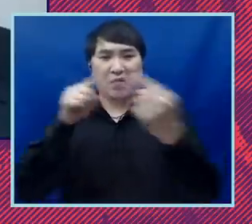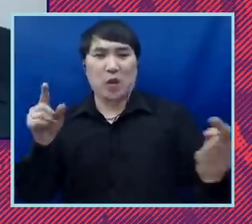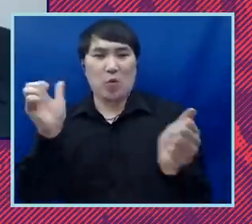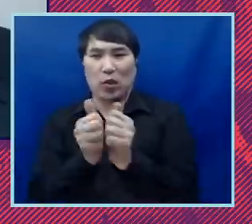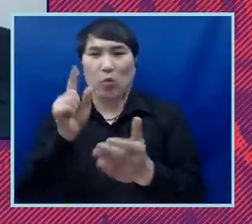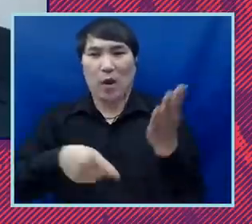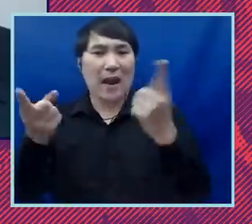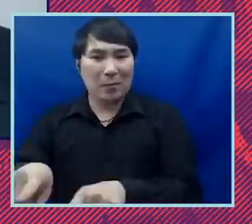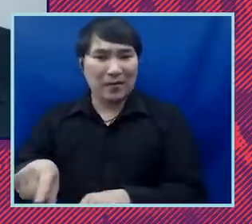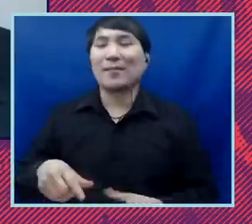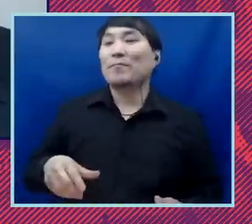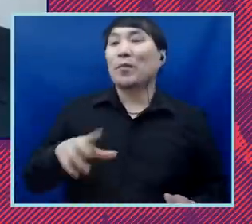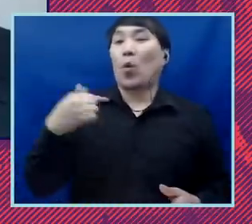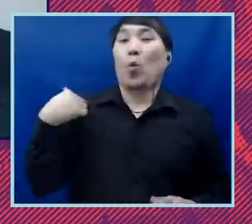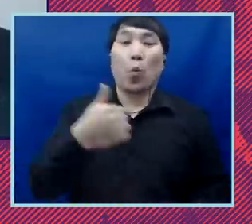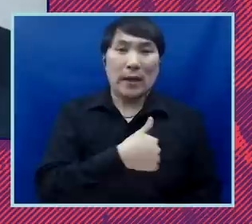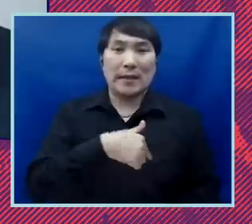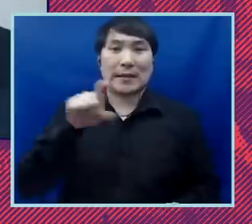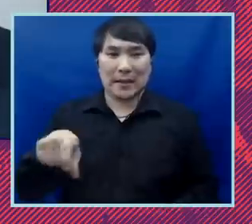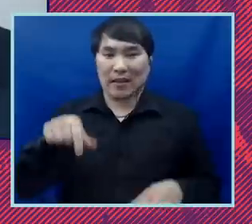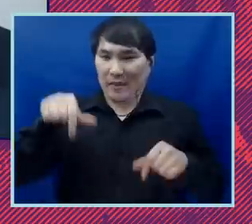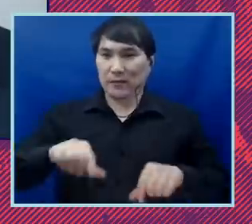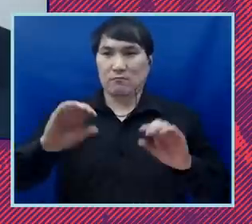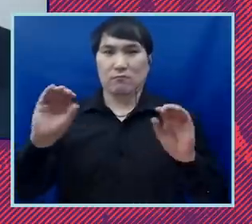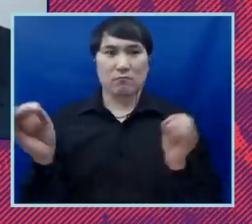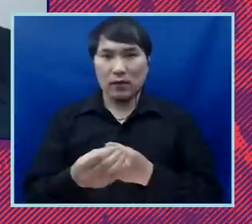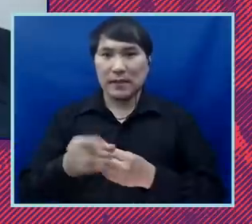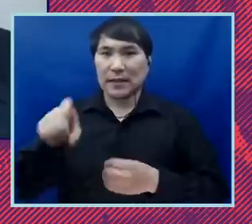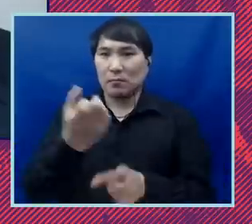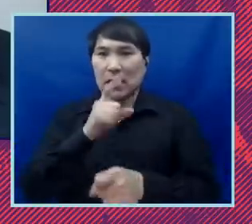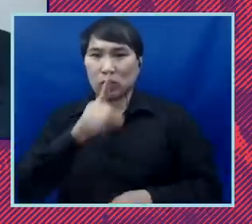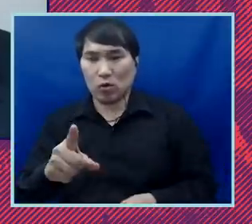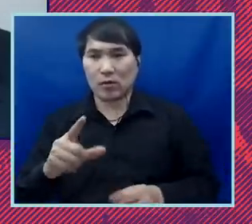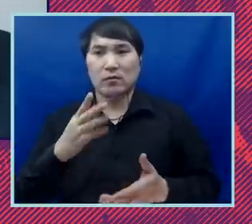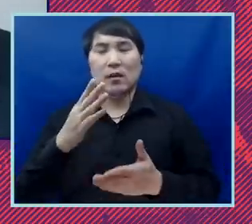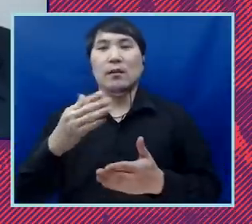as an institution ensure one way or another that there is accountability for the attacks on our